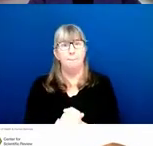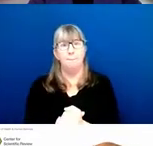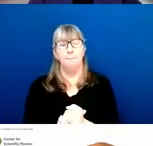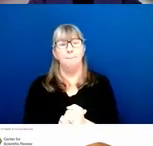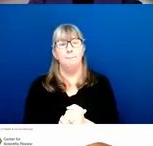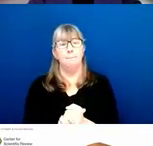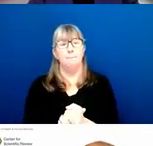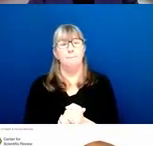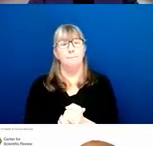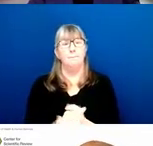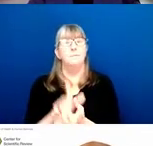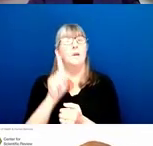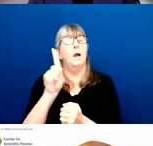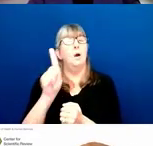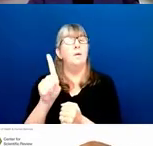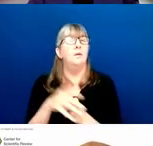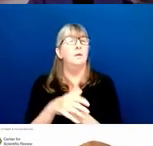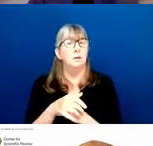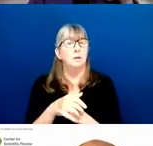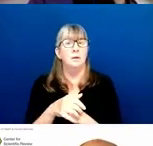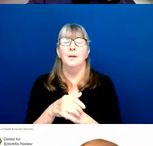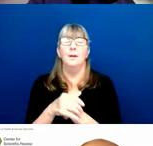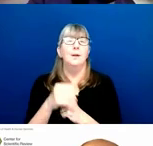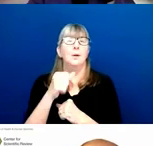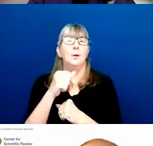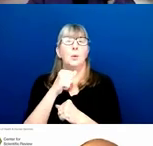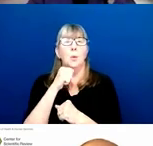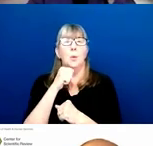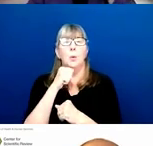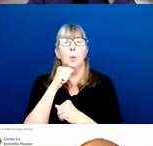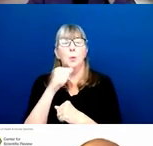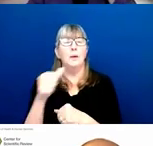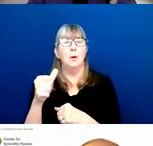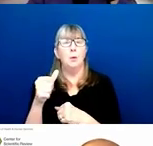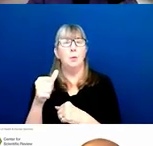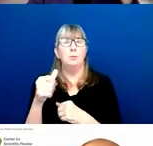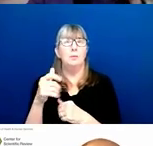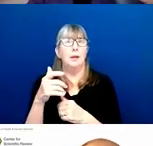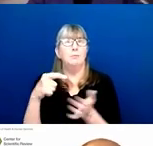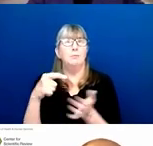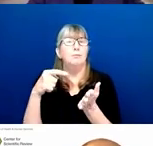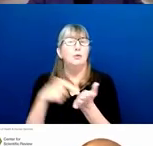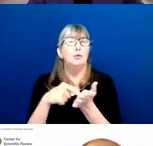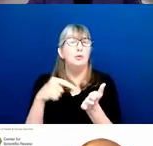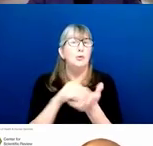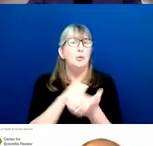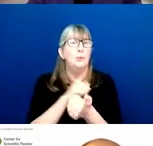However, we don't slam the door shut when a due date passes. We have to leave the 2-day viewing window